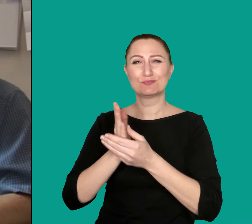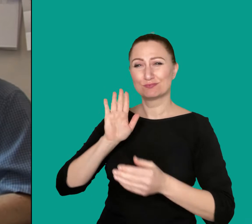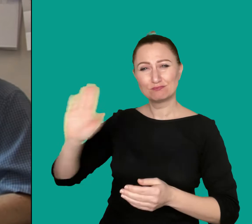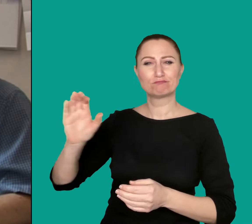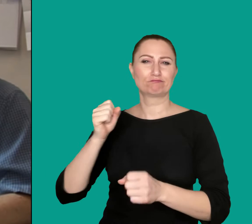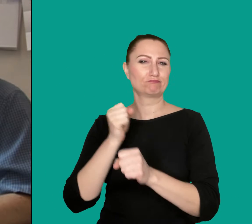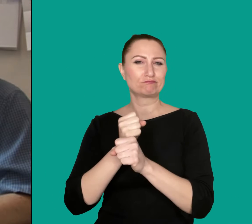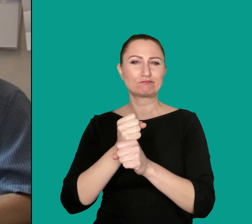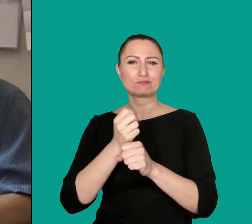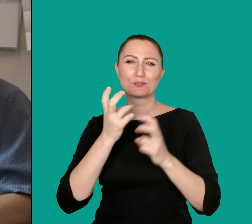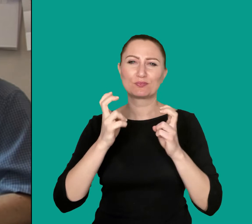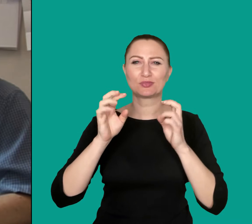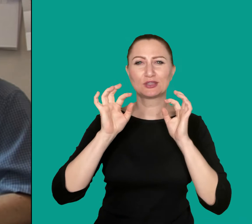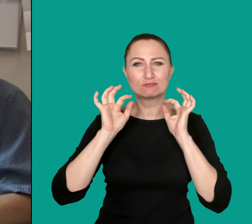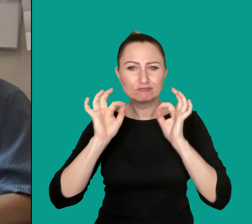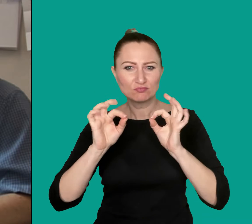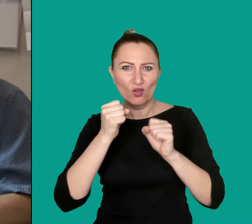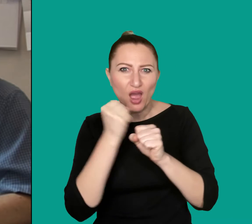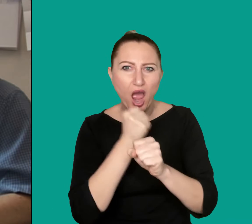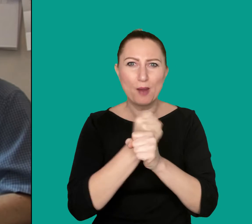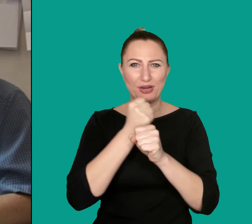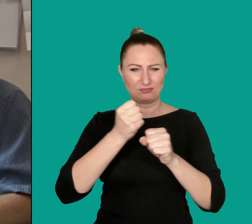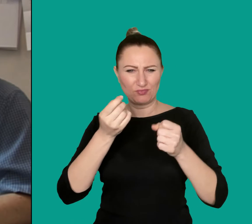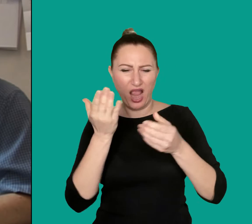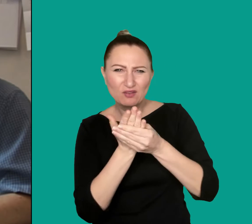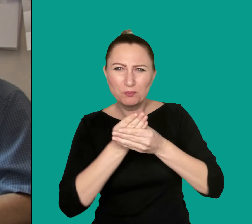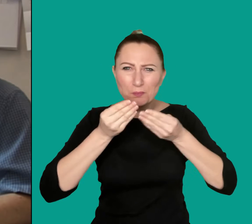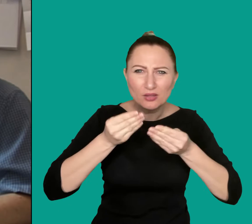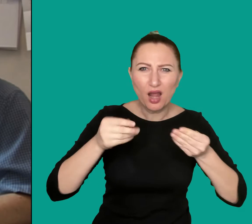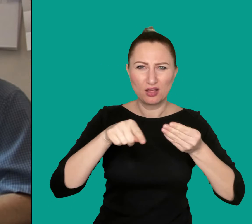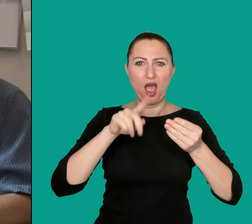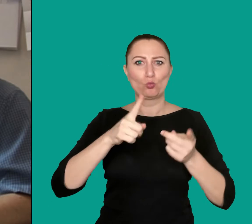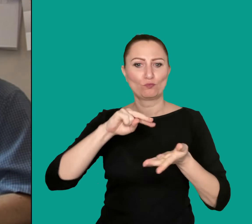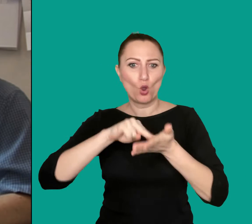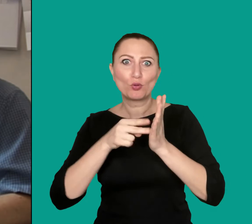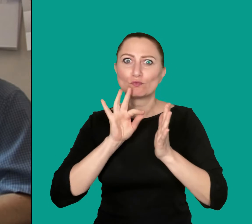and his job includes both processing